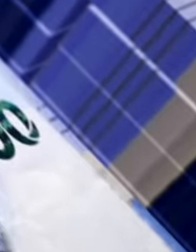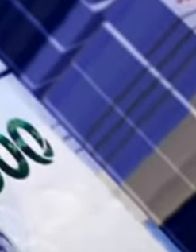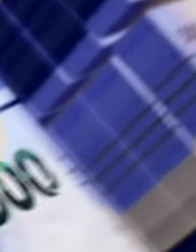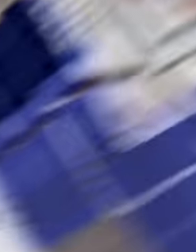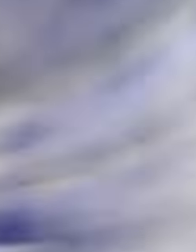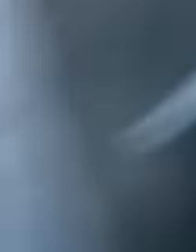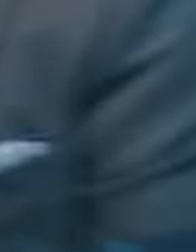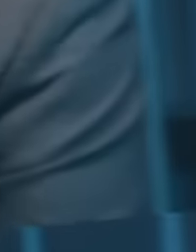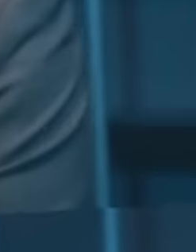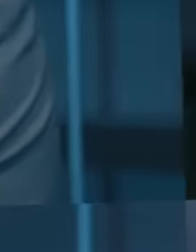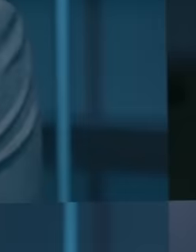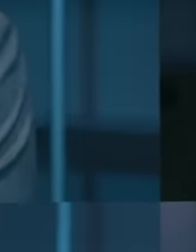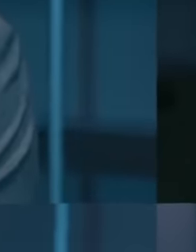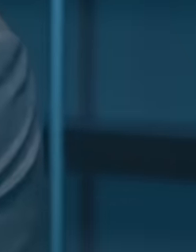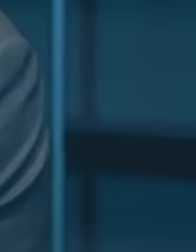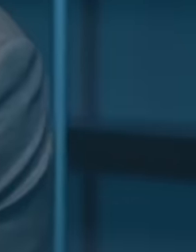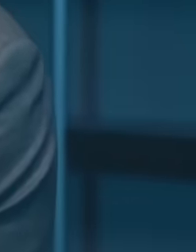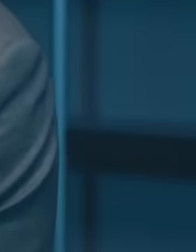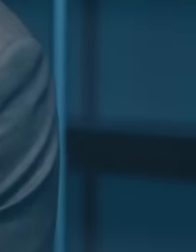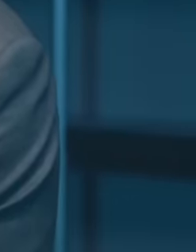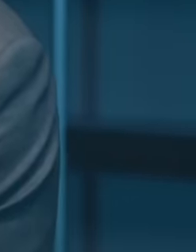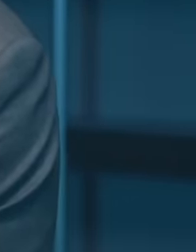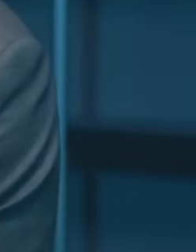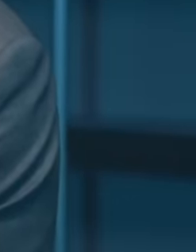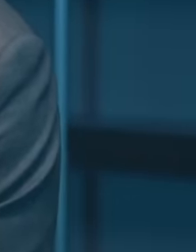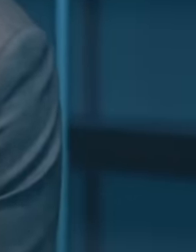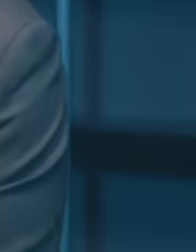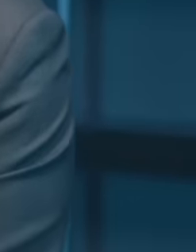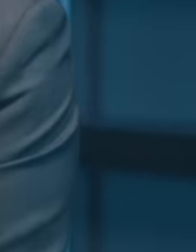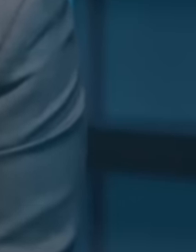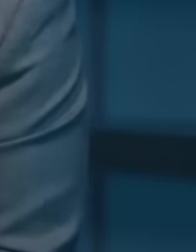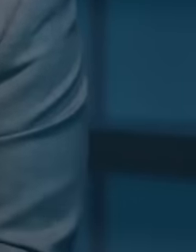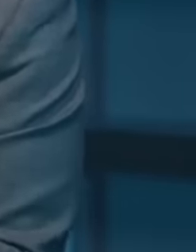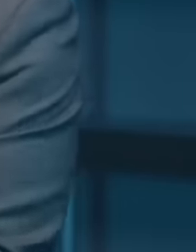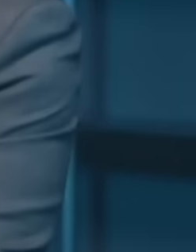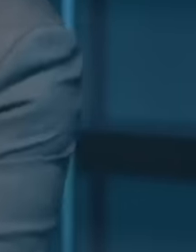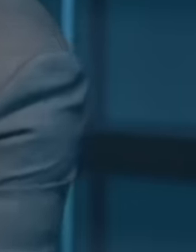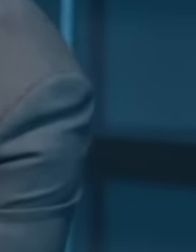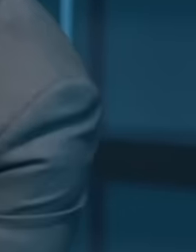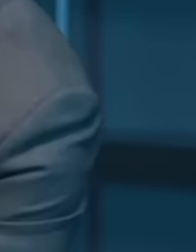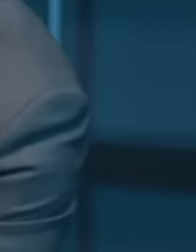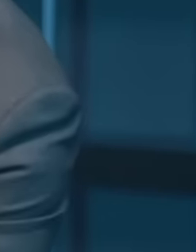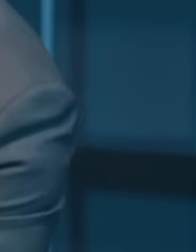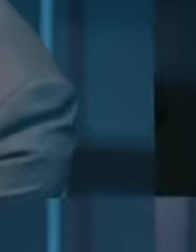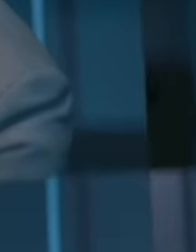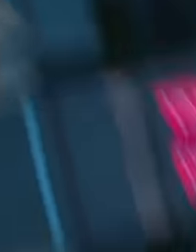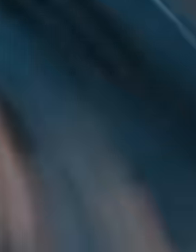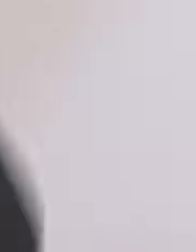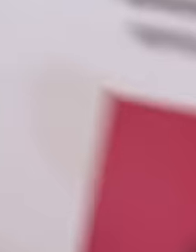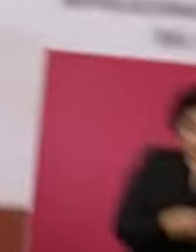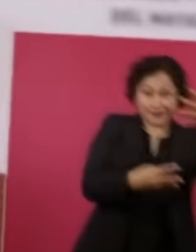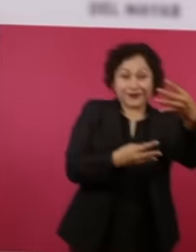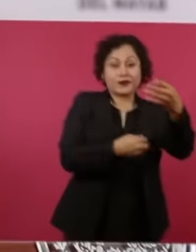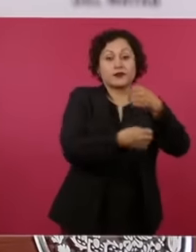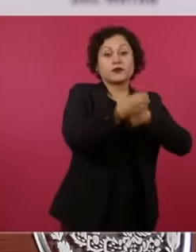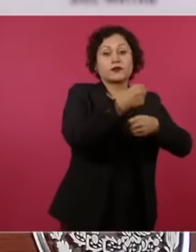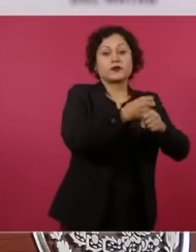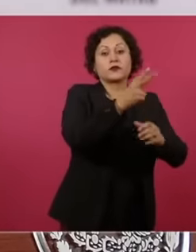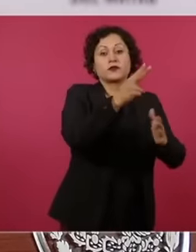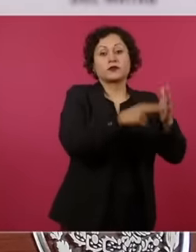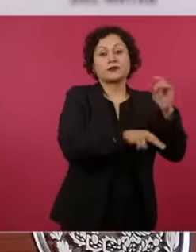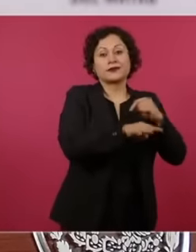that Lorete Temola received, of course, they were never going to report this, but today at the